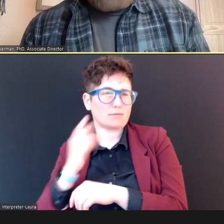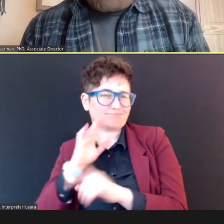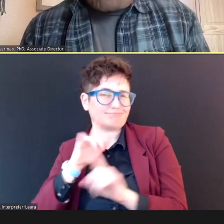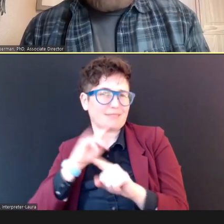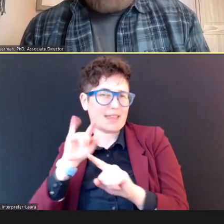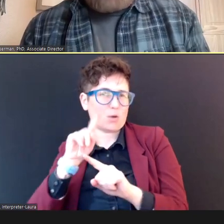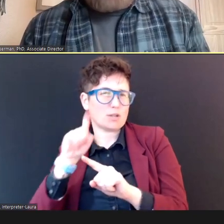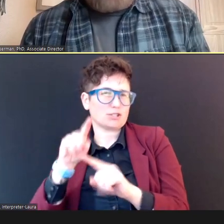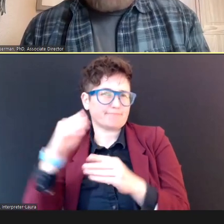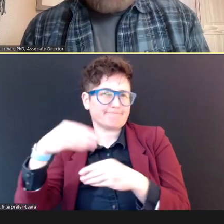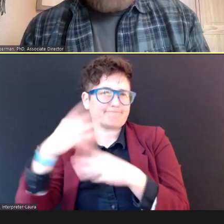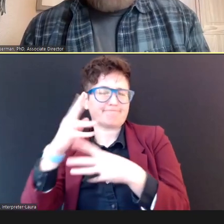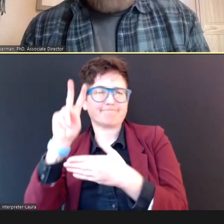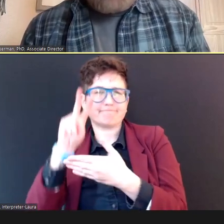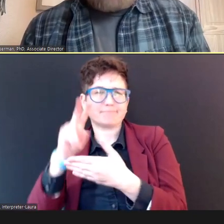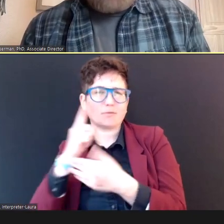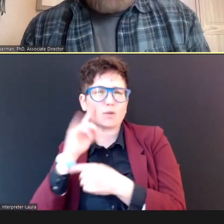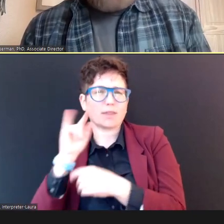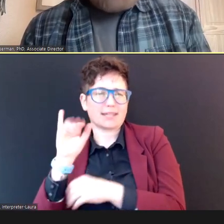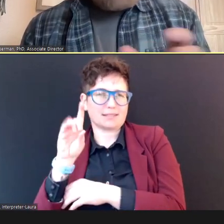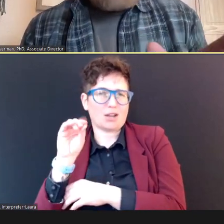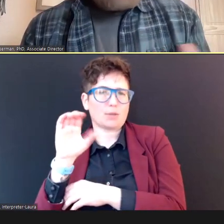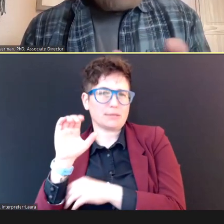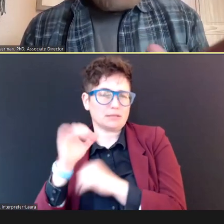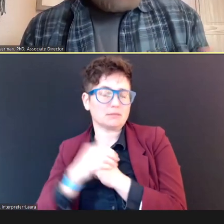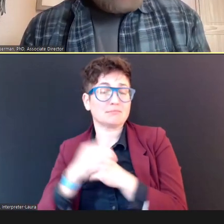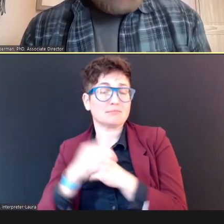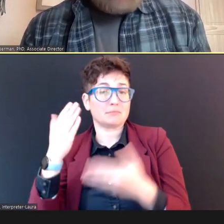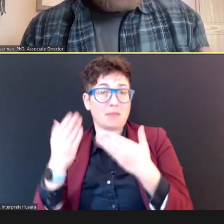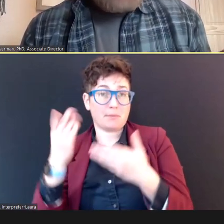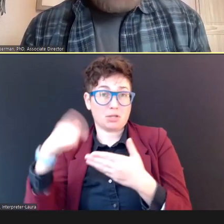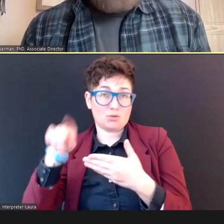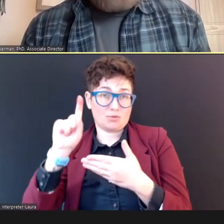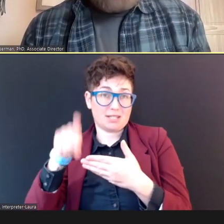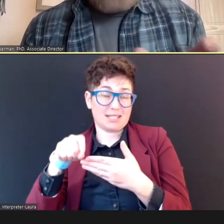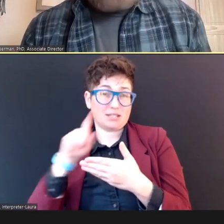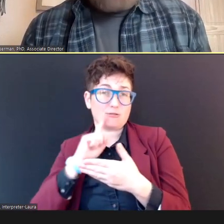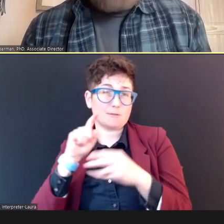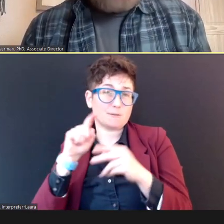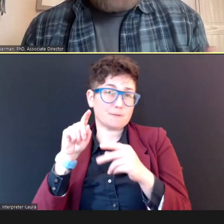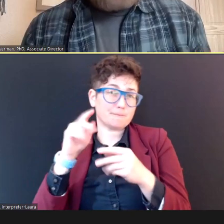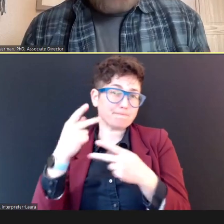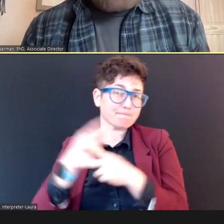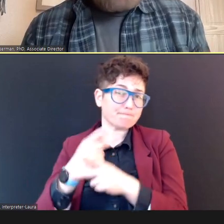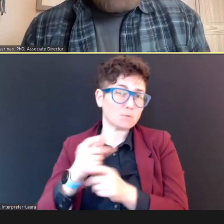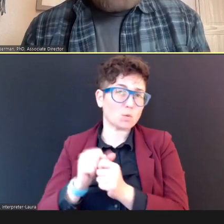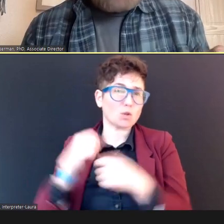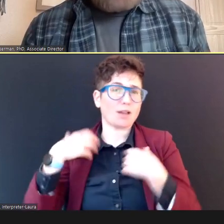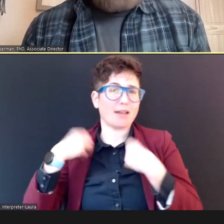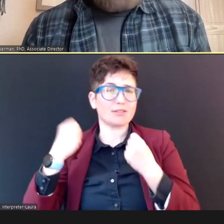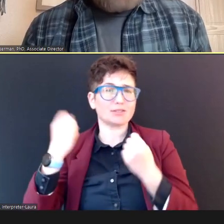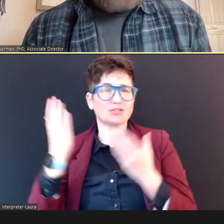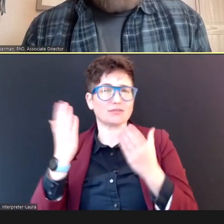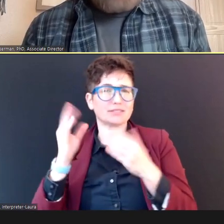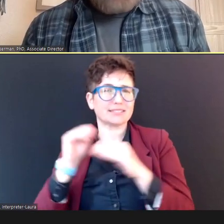and maybe you need to -- to hash that out with your health services advisory committee or whomever is involved.